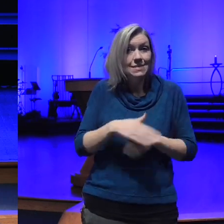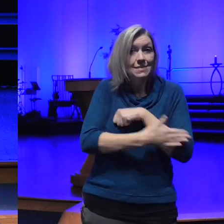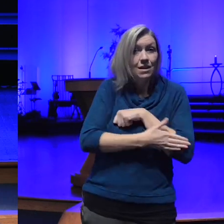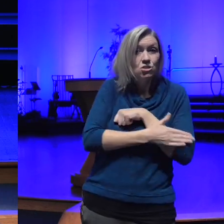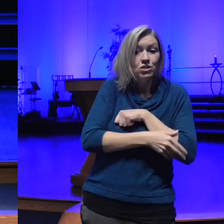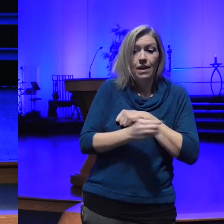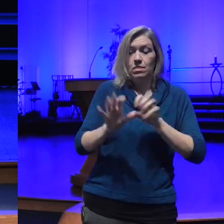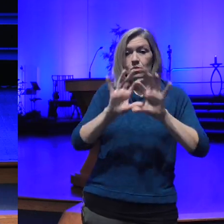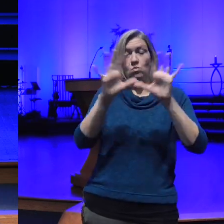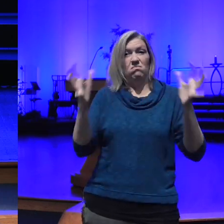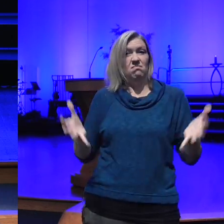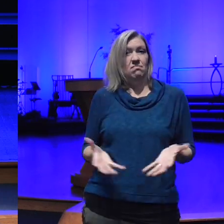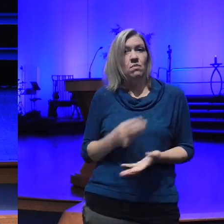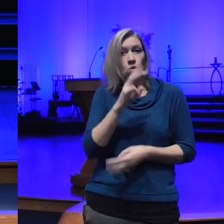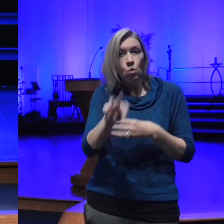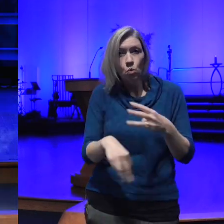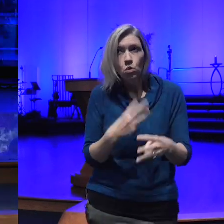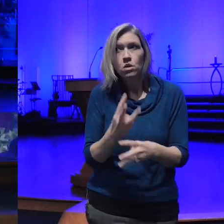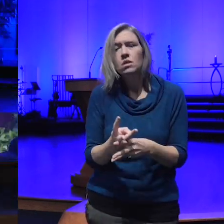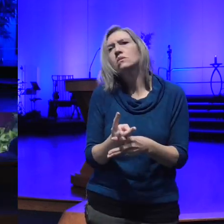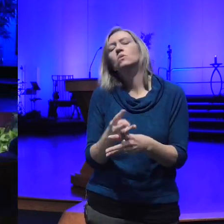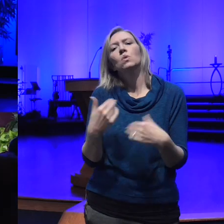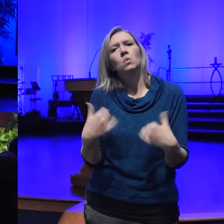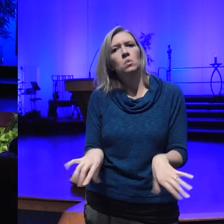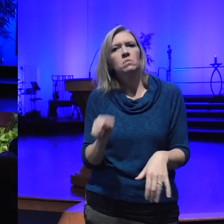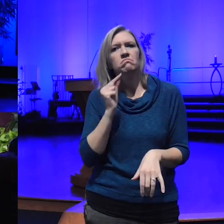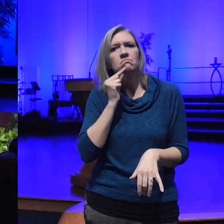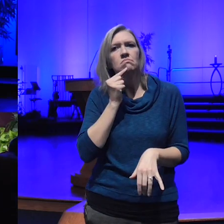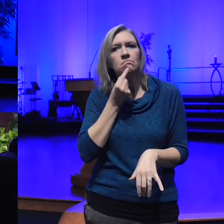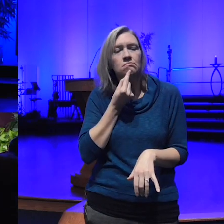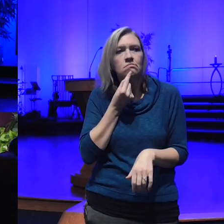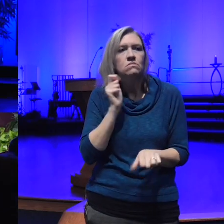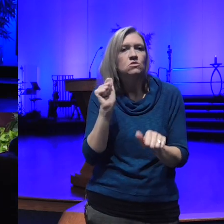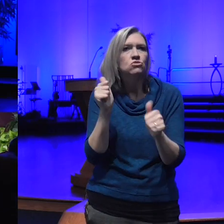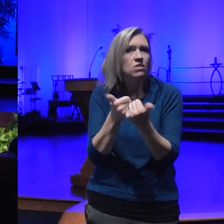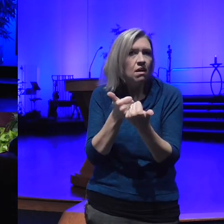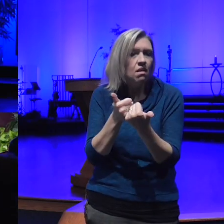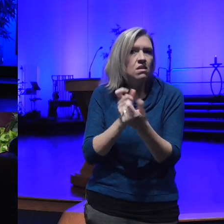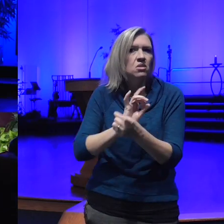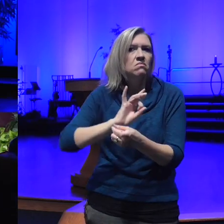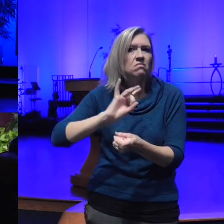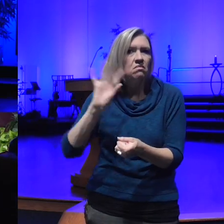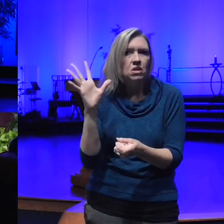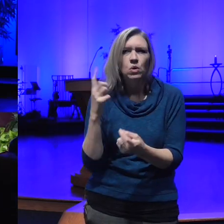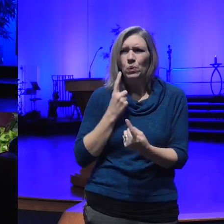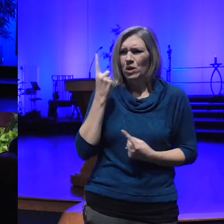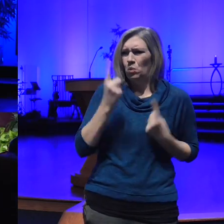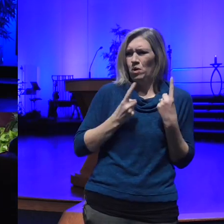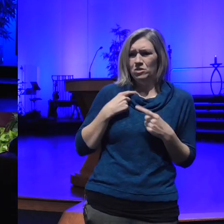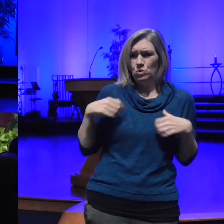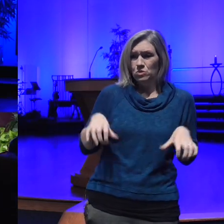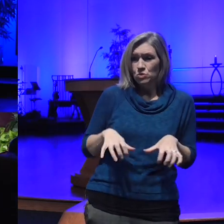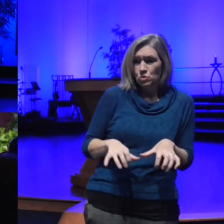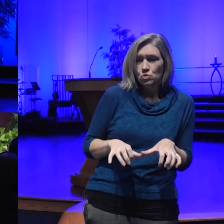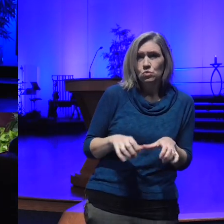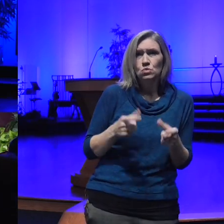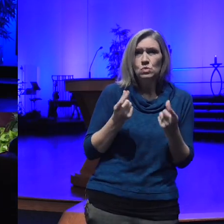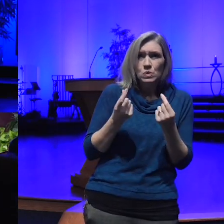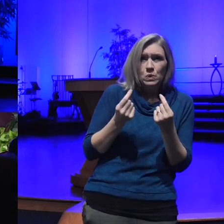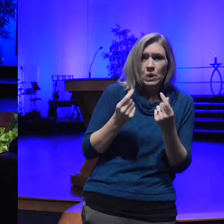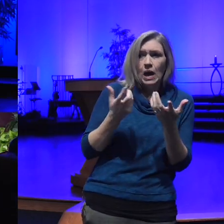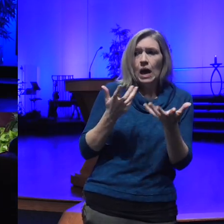are challenging and we wonder what to do and we wonder if this is enough but this is the work